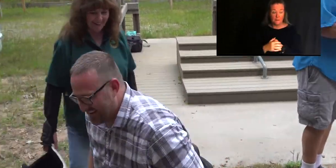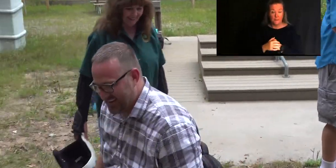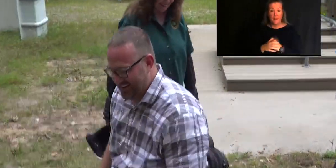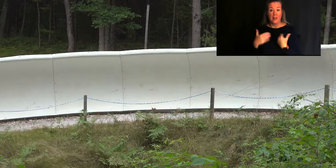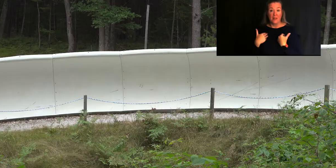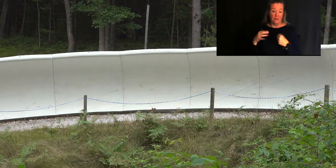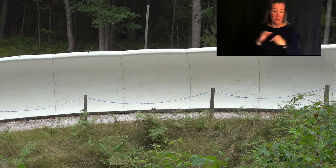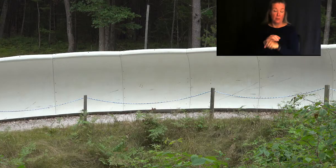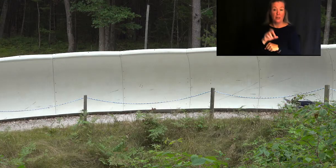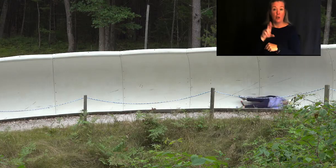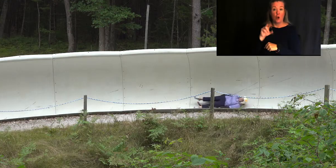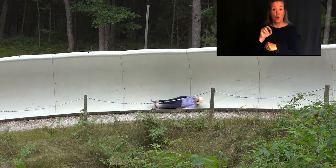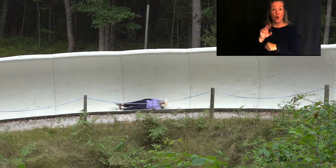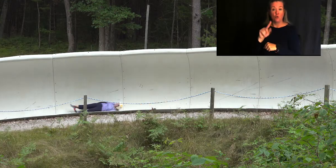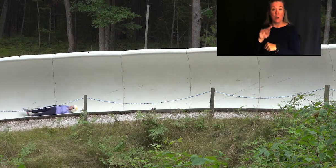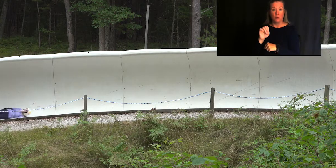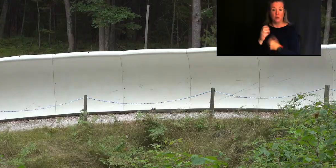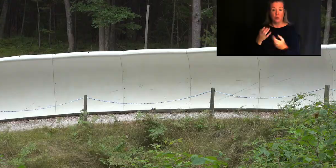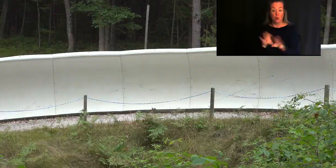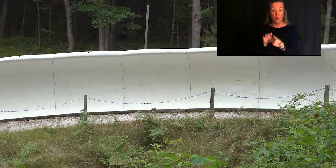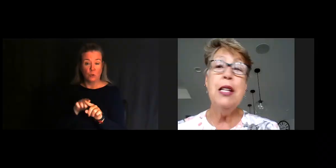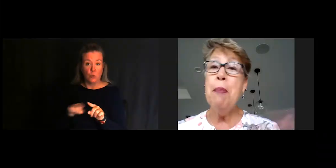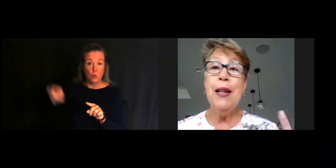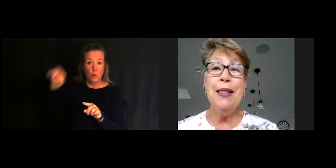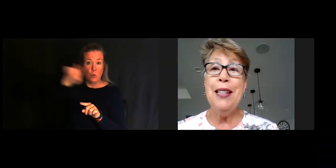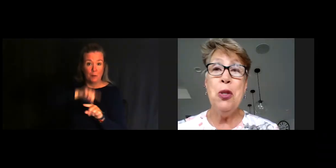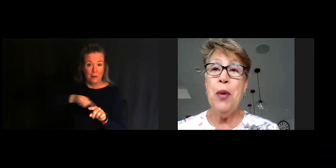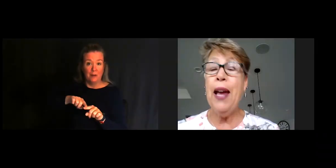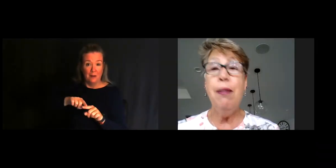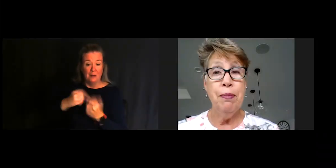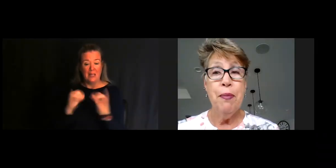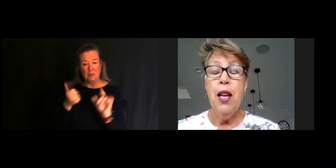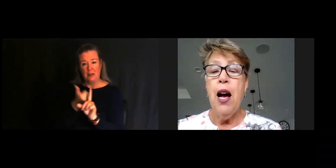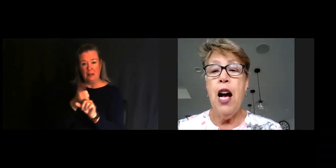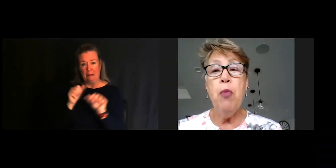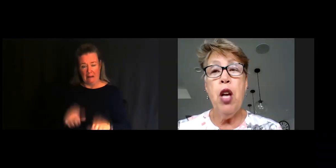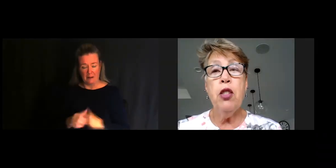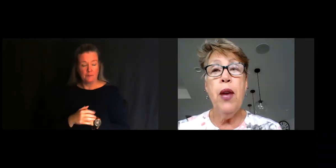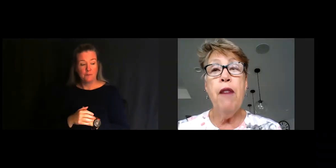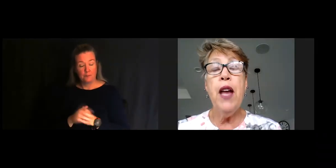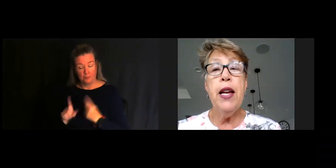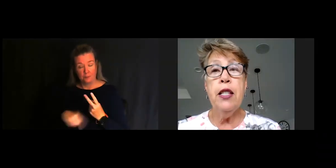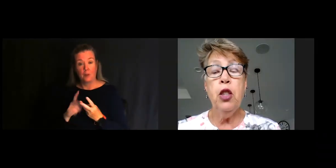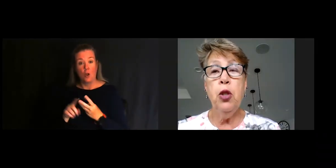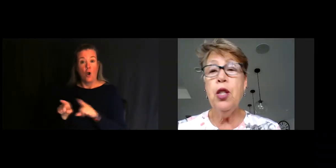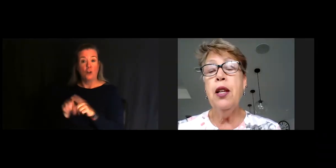route that closes that loop for you to do that as independently as you can. We also have the ice luge.